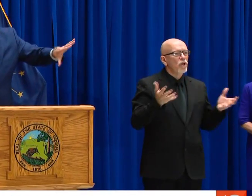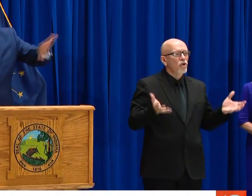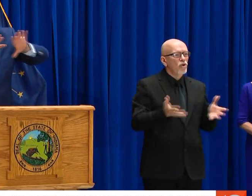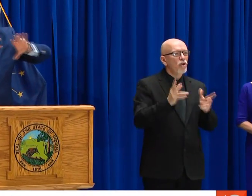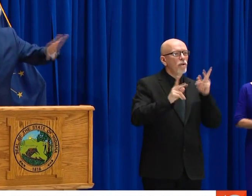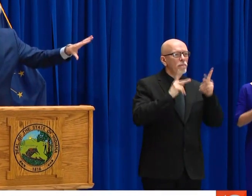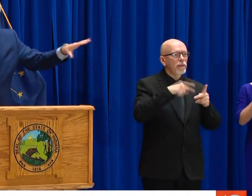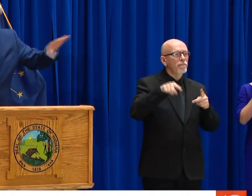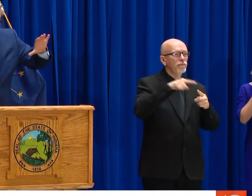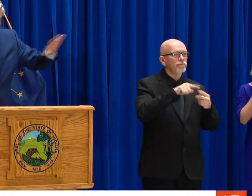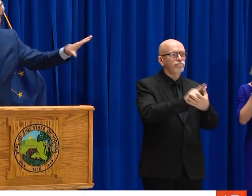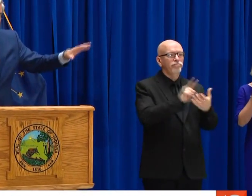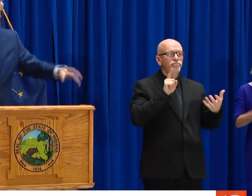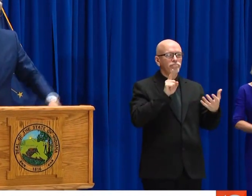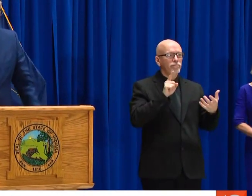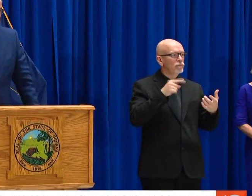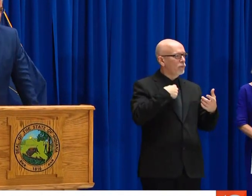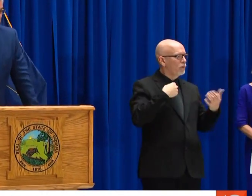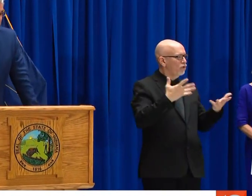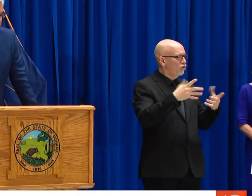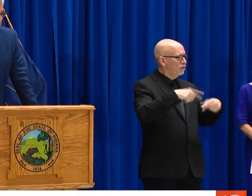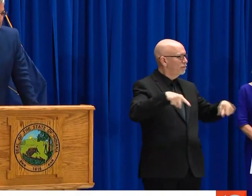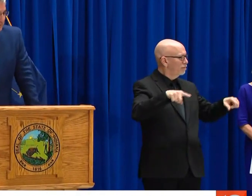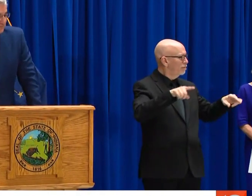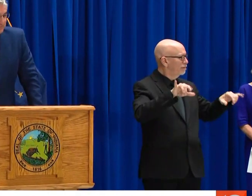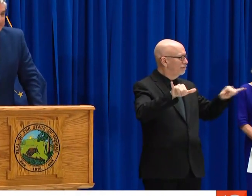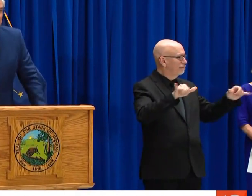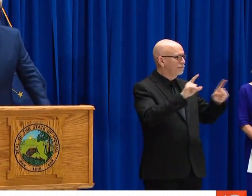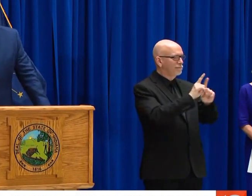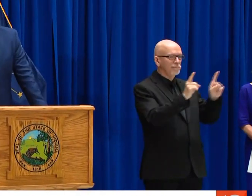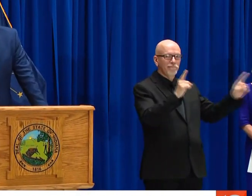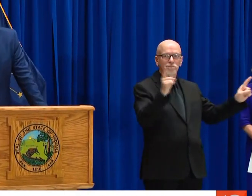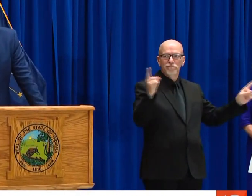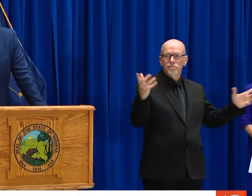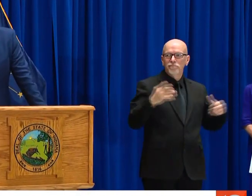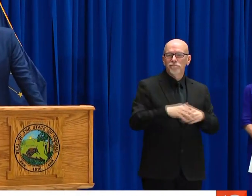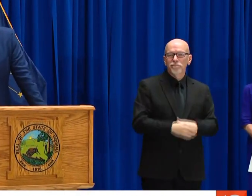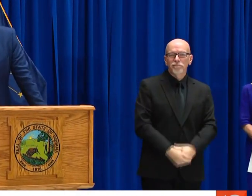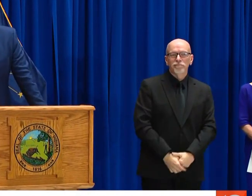AND I'LL BE HONEST WITH YOU. I -- I -- WE HAVE ENCOURAGED